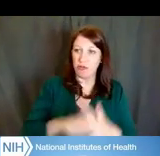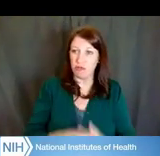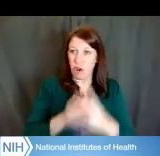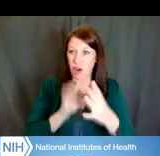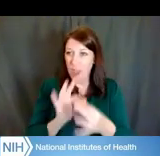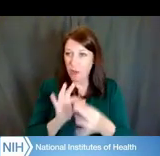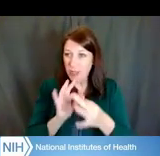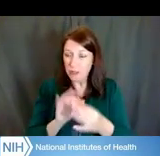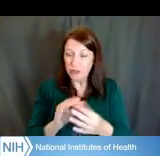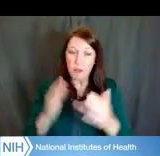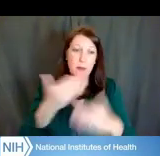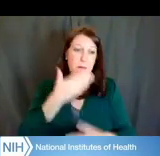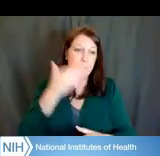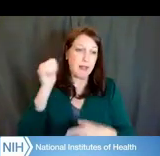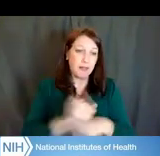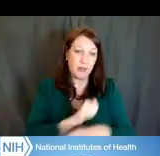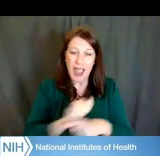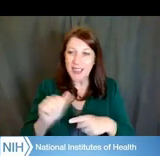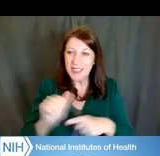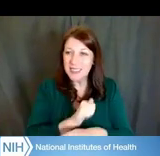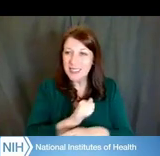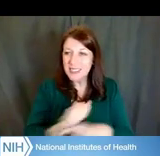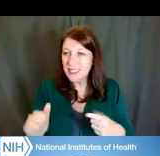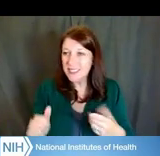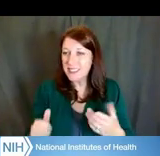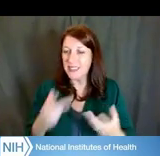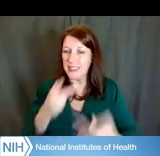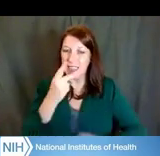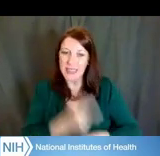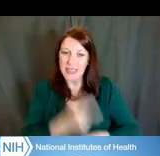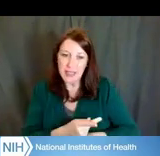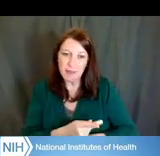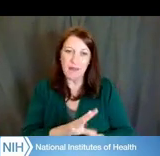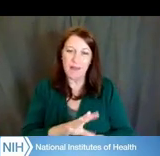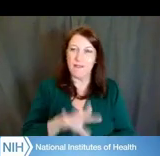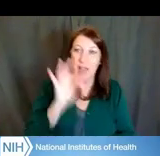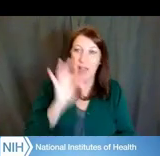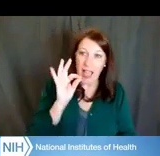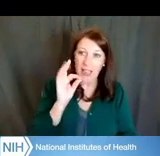best practices for finding and keeping a good mentor, and how to develop your networking skills.